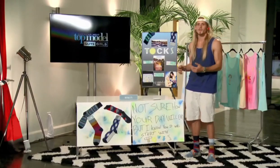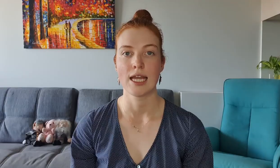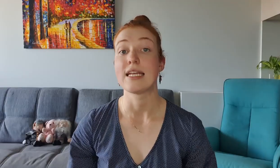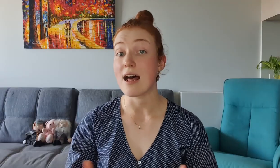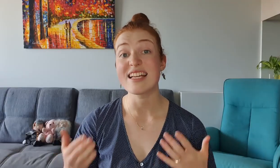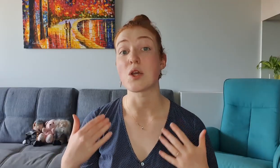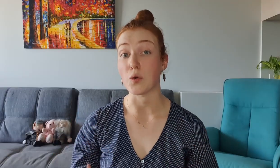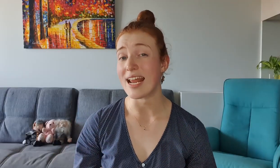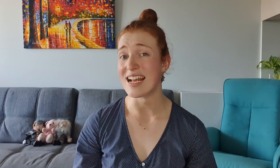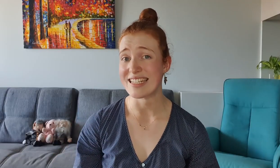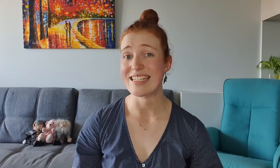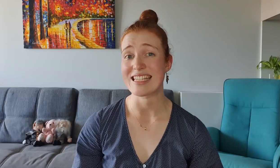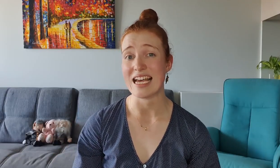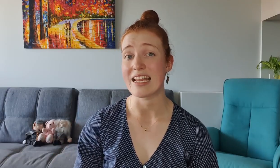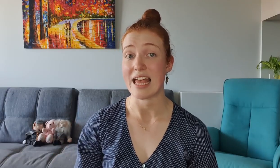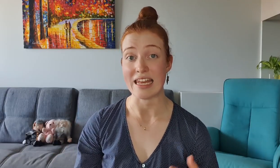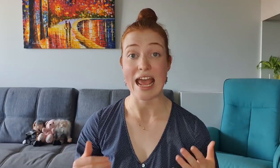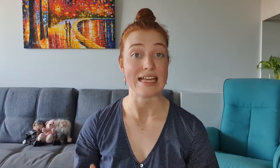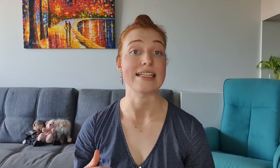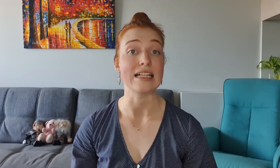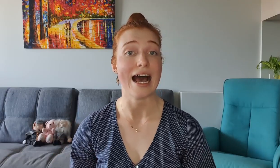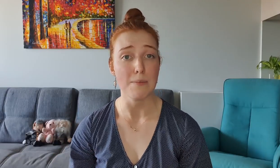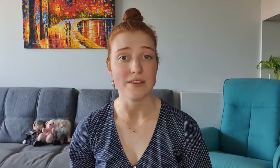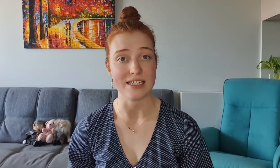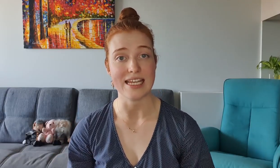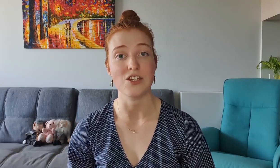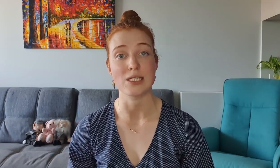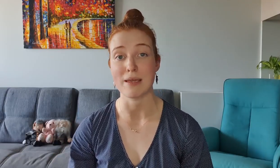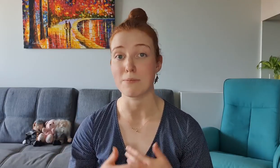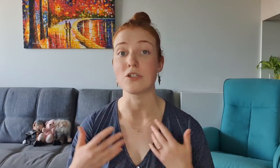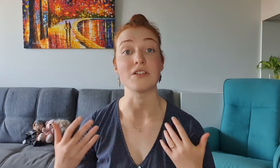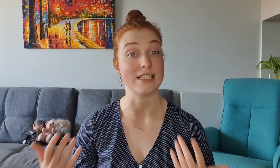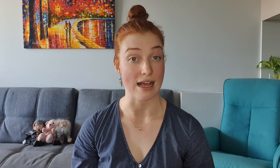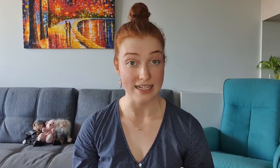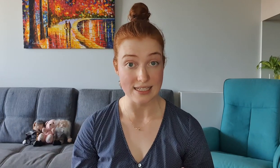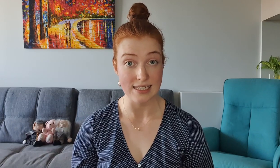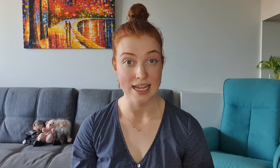Nyle has a great idea to start an ASL app that teaches people signs